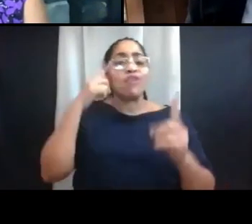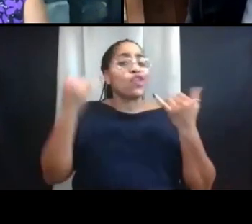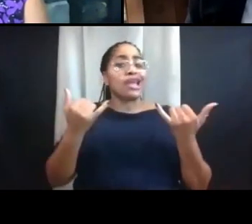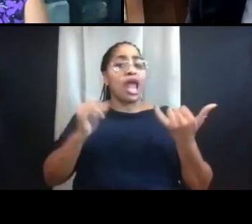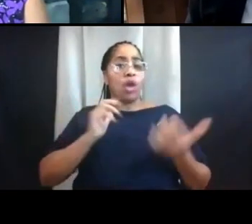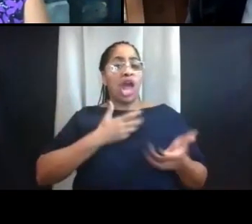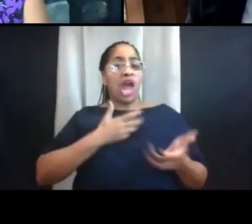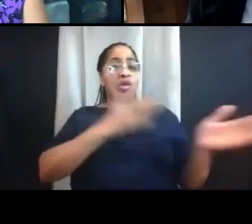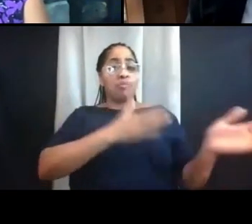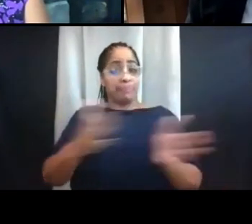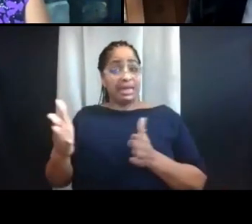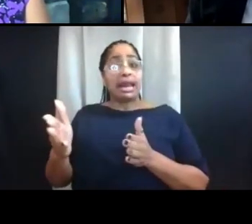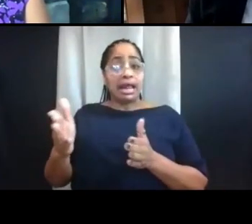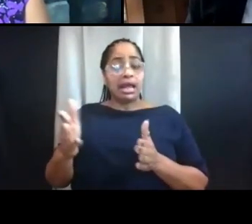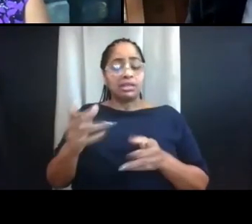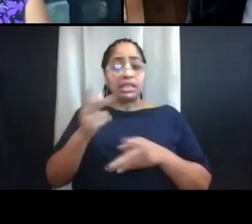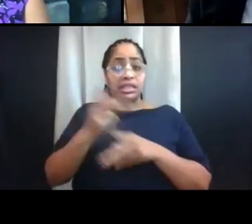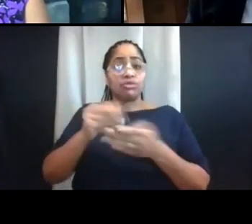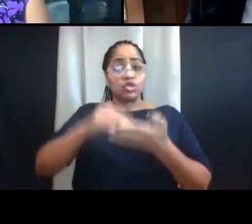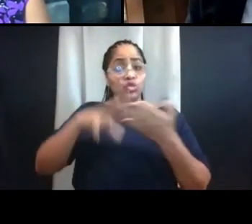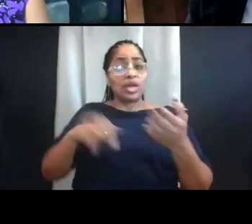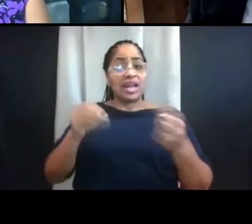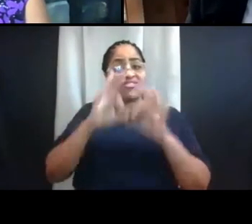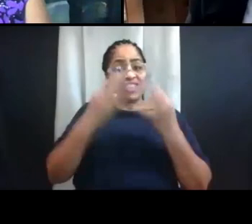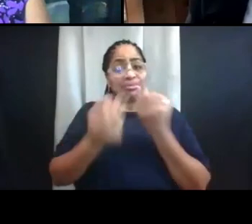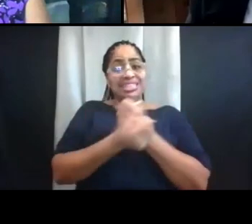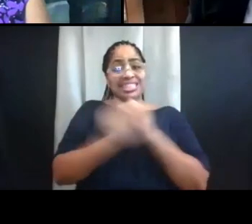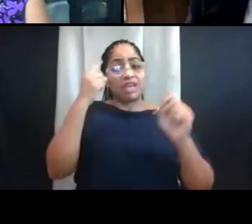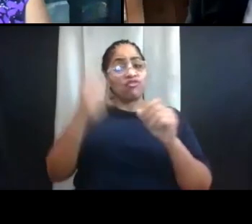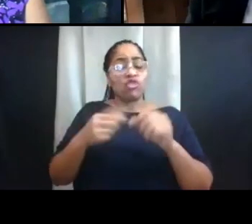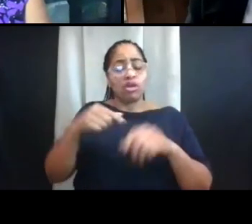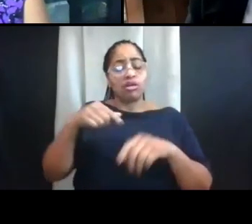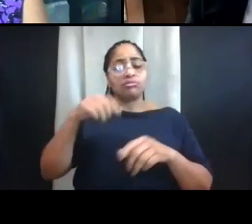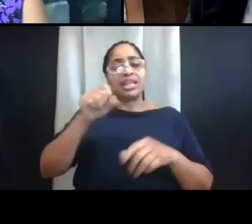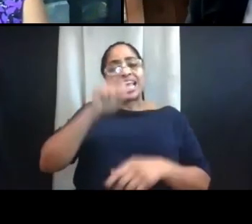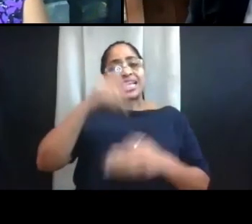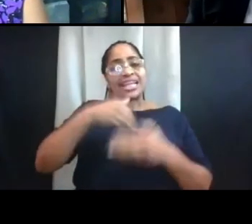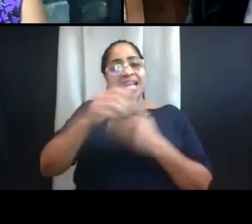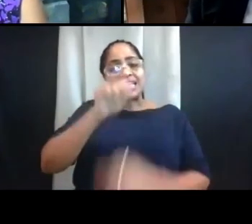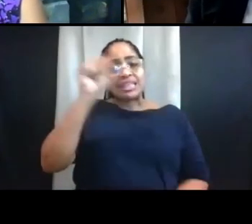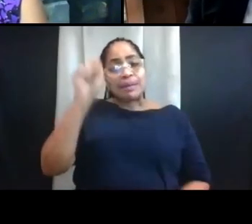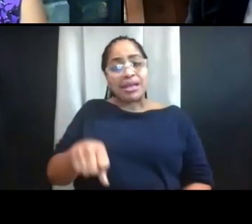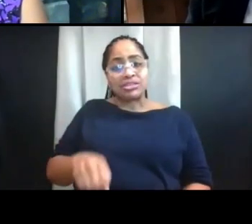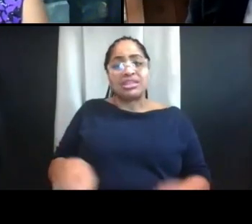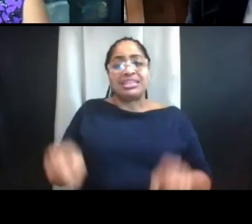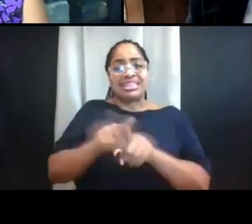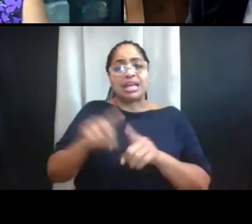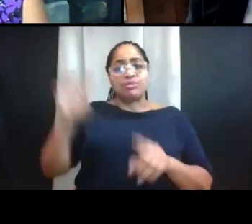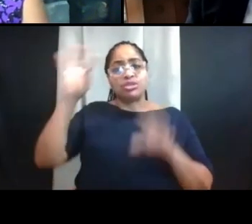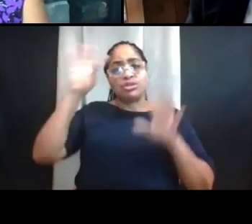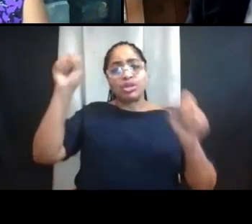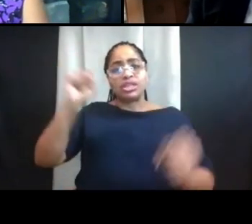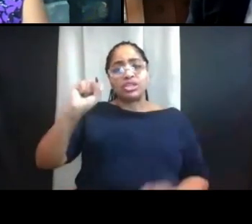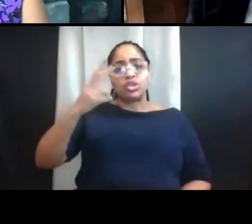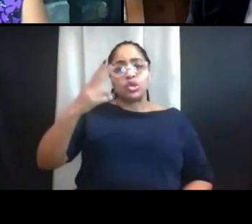and their families safe for next semester. As President Schlissel said, every undergraduate student who is able,